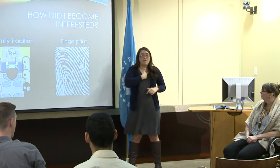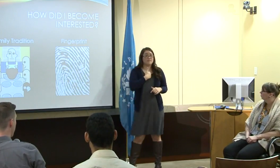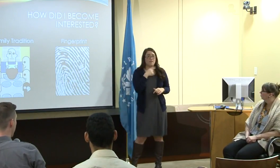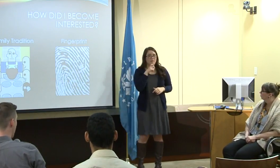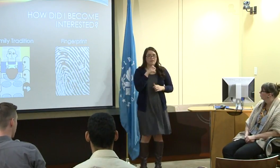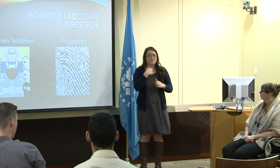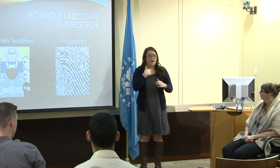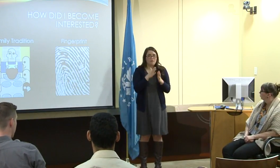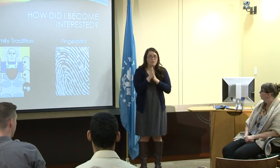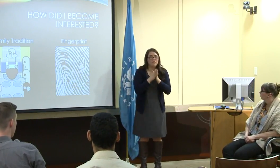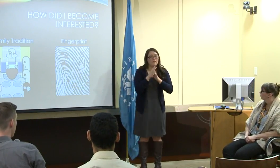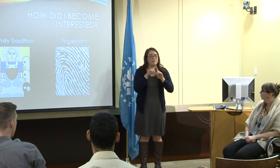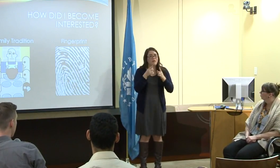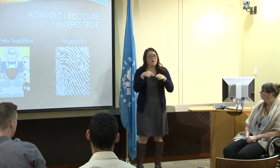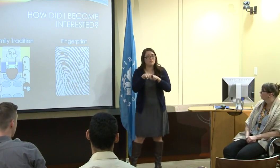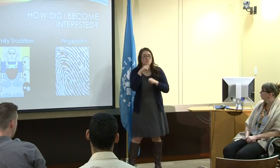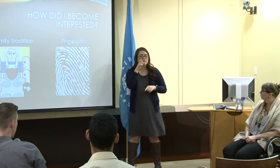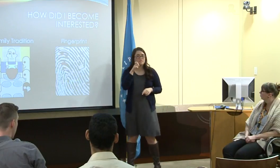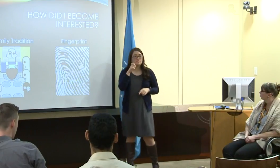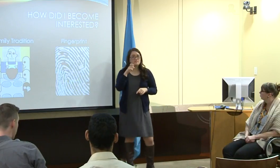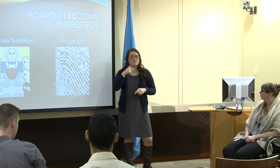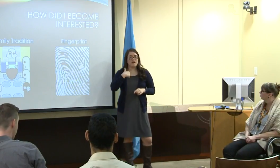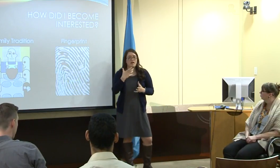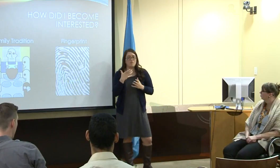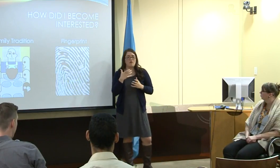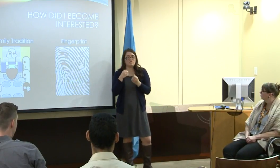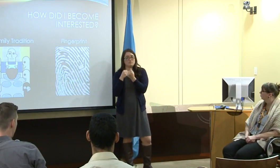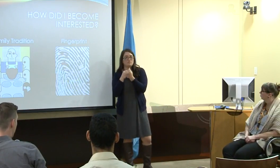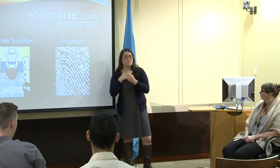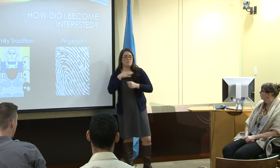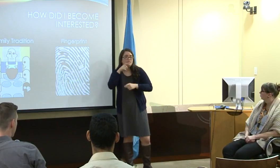I want the language acquisition. Yes, I'm motivated to learn the language,